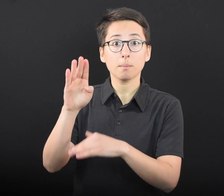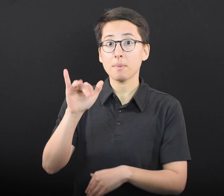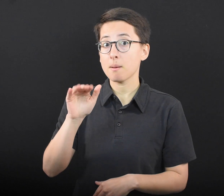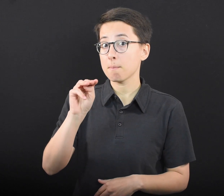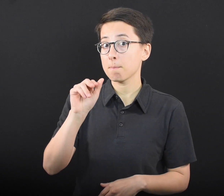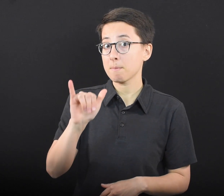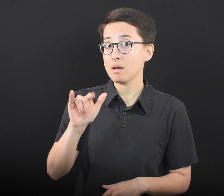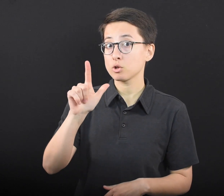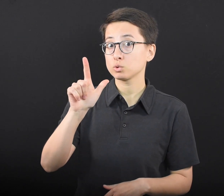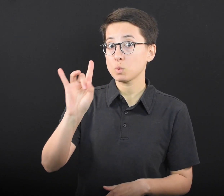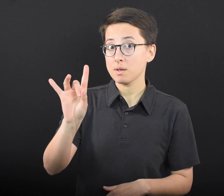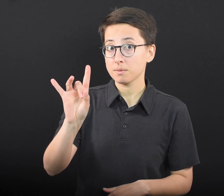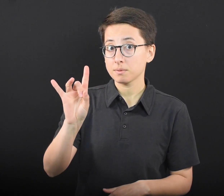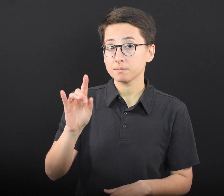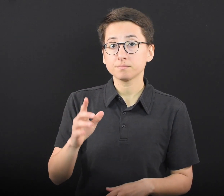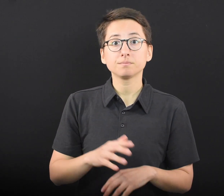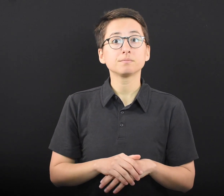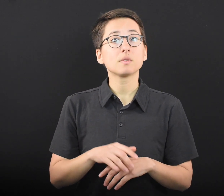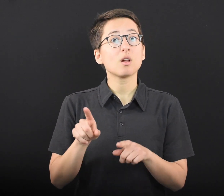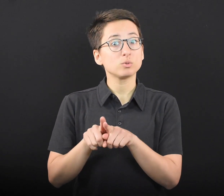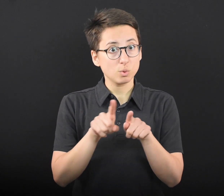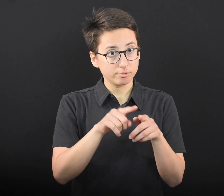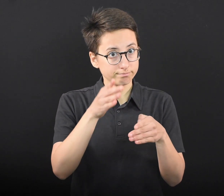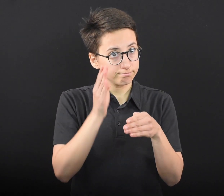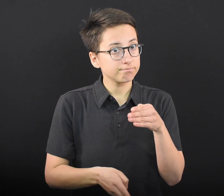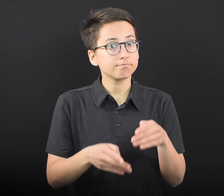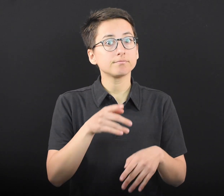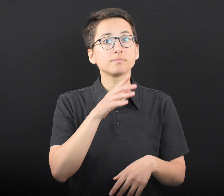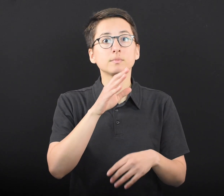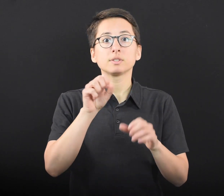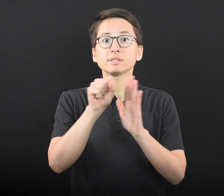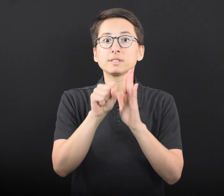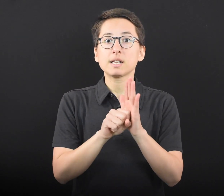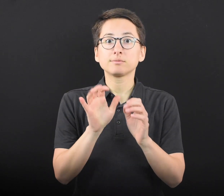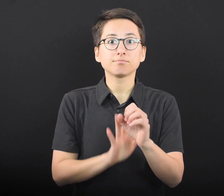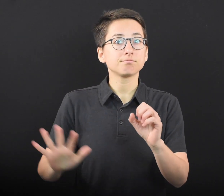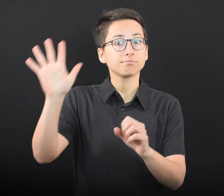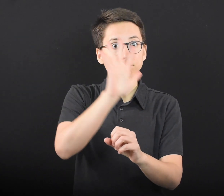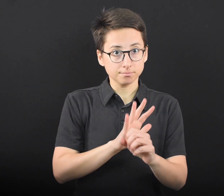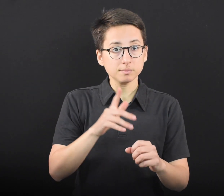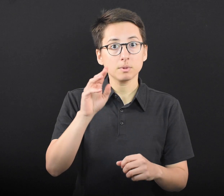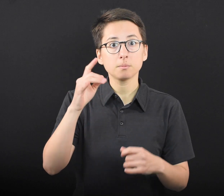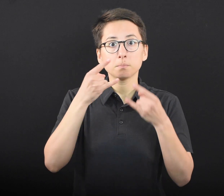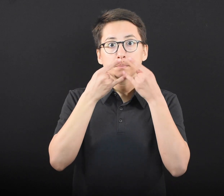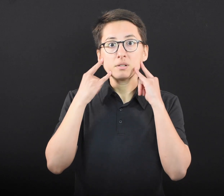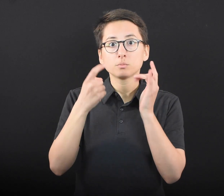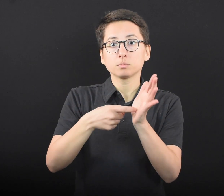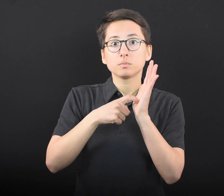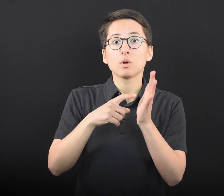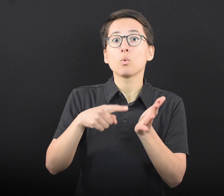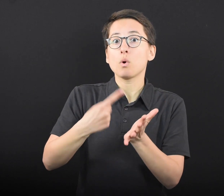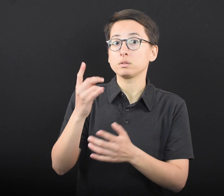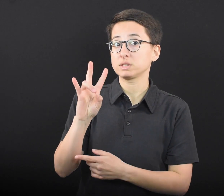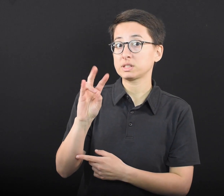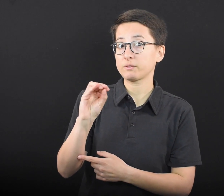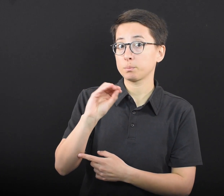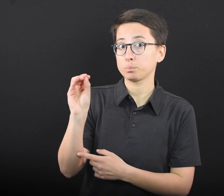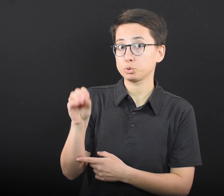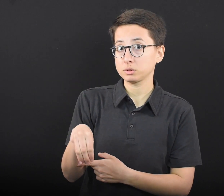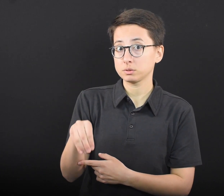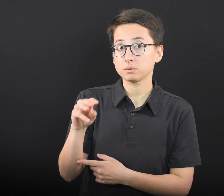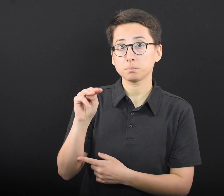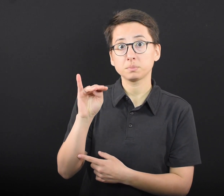and end the statewide masking requirement once 70% of Minnesotans age 16 years and older get their